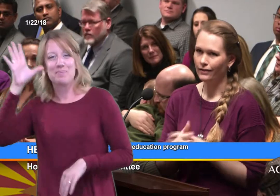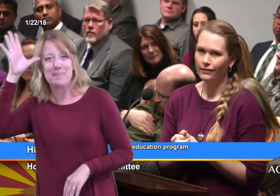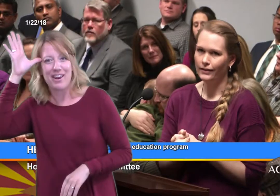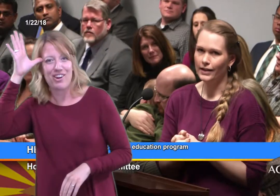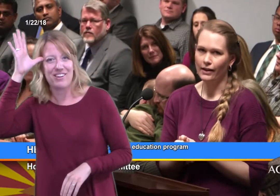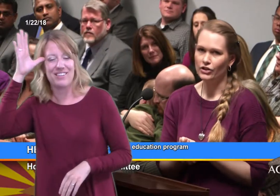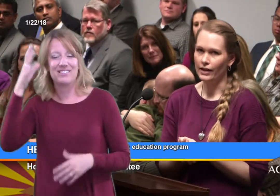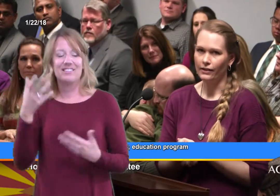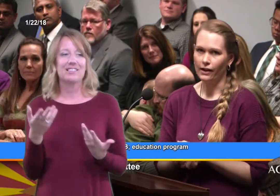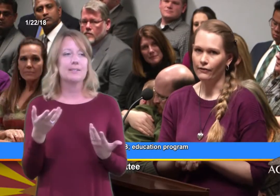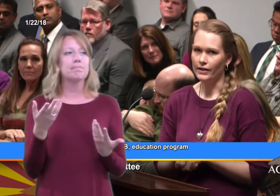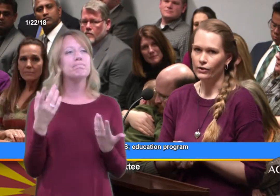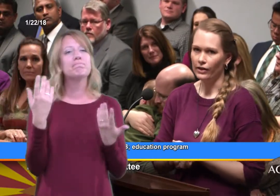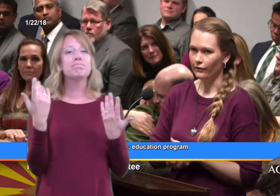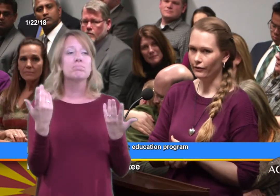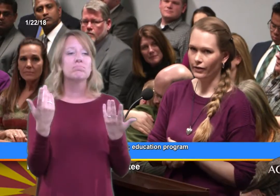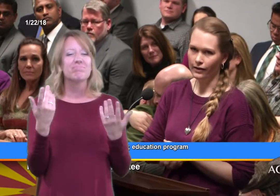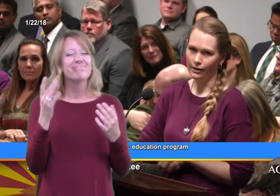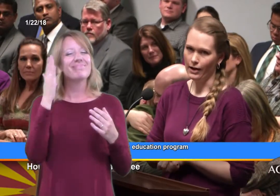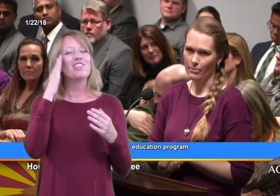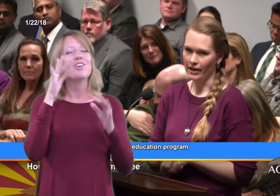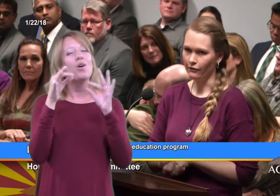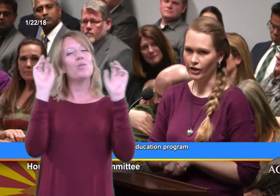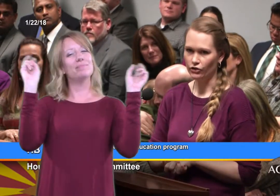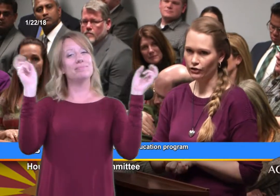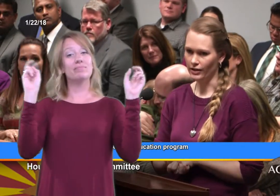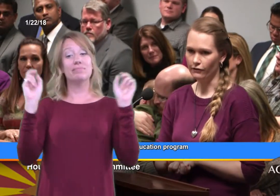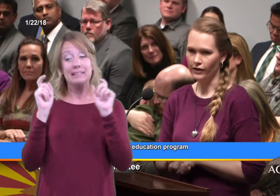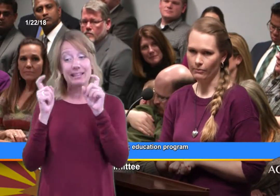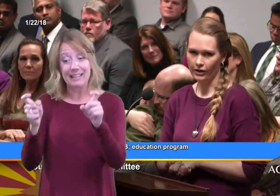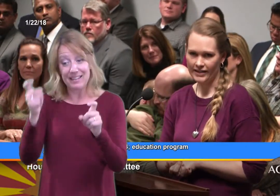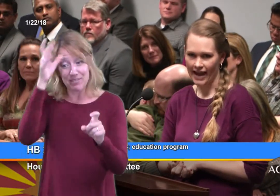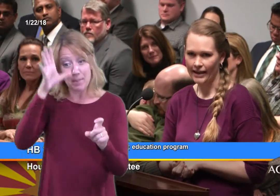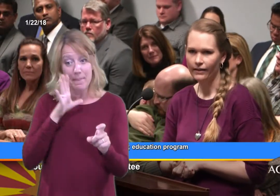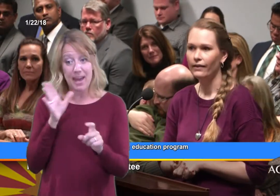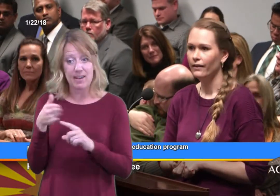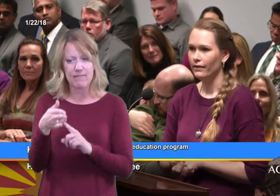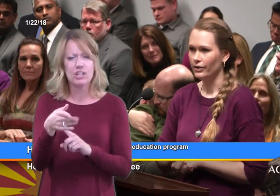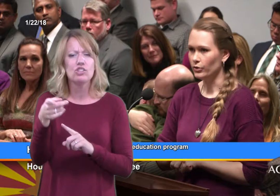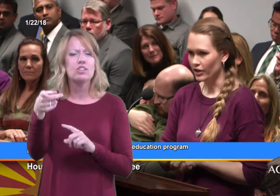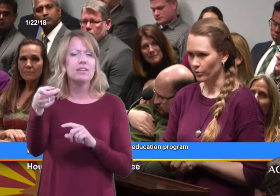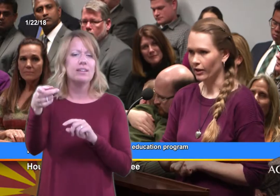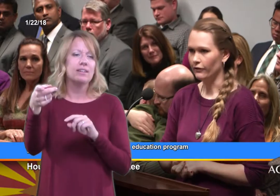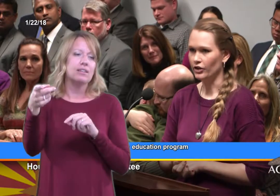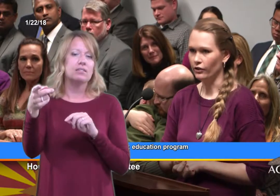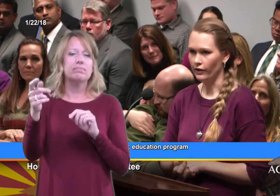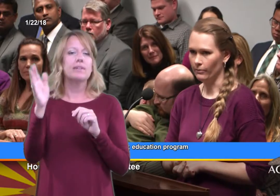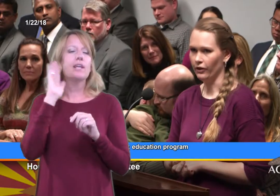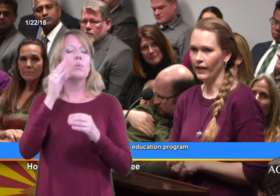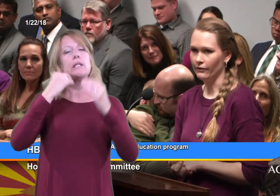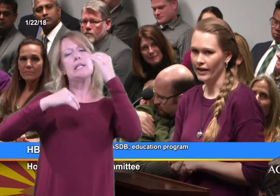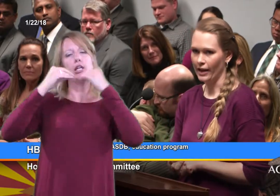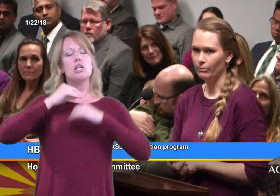So the analogy, I think obvious, you give man a fish and you feed him for a day, you teach him how to fish you feed him for a lifetime.